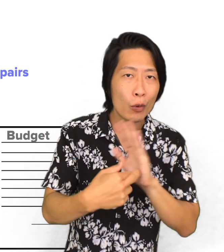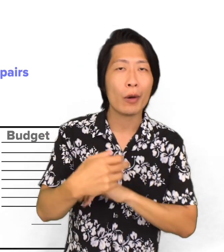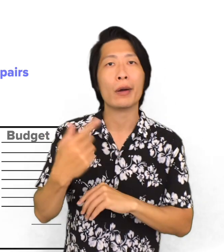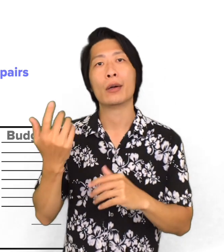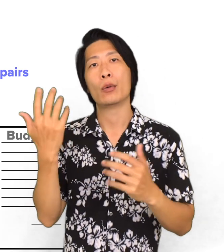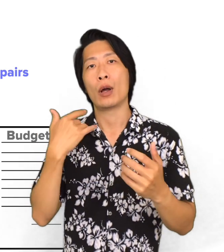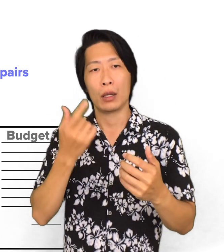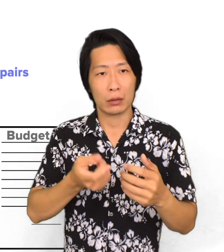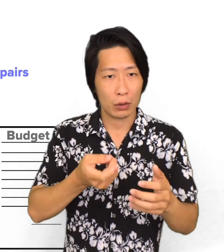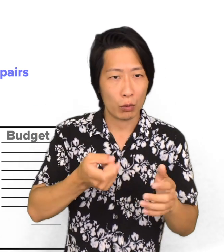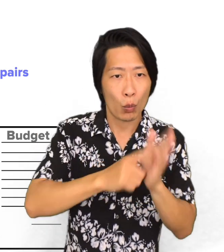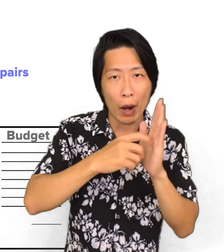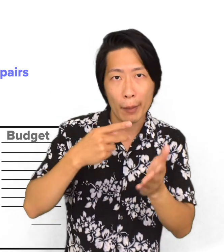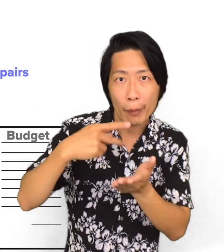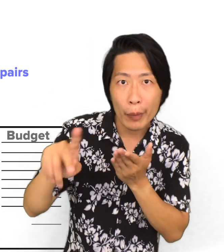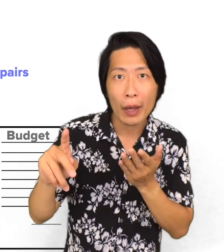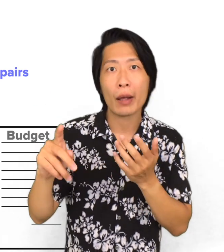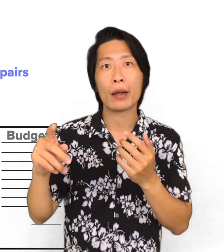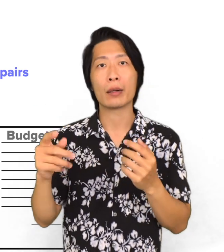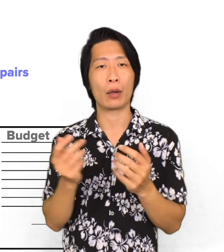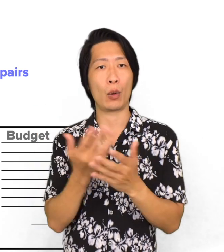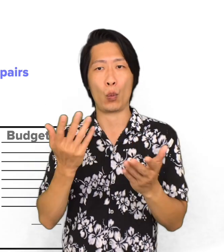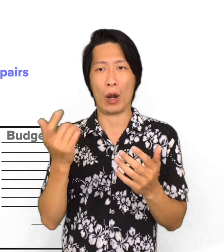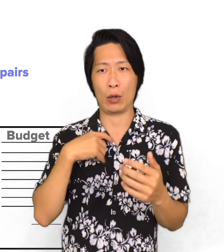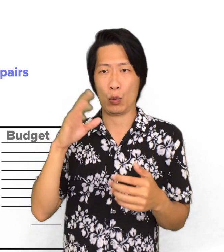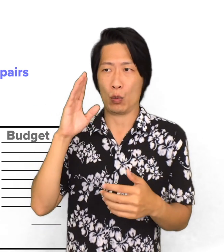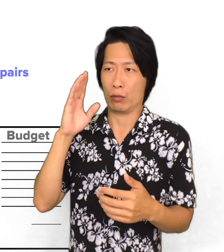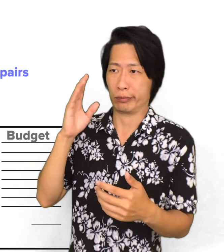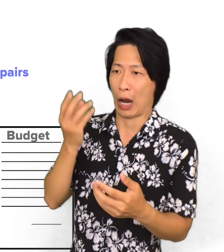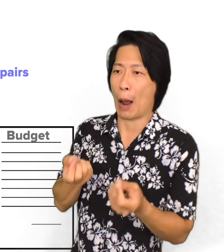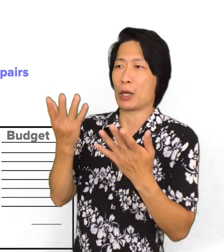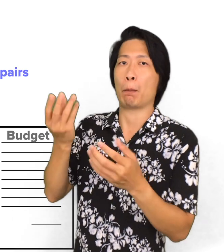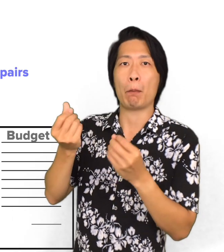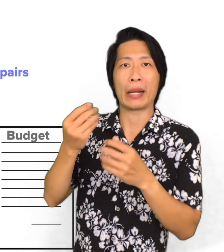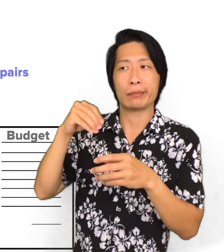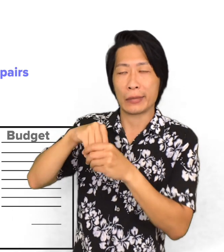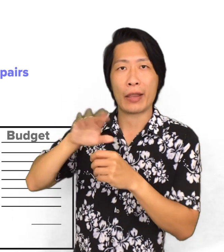what are the requirements that you need to pay, how much money are in the reserves,